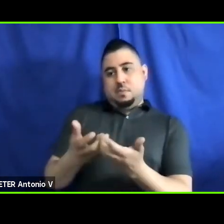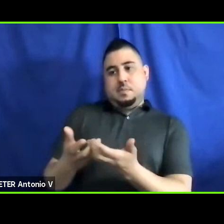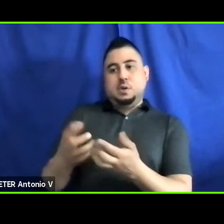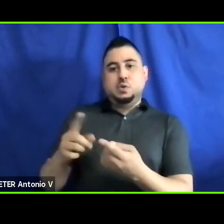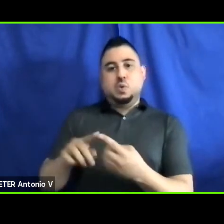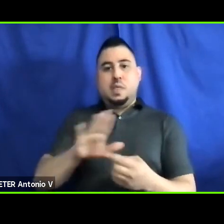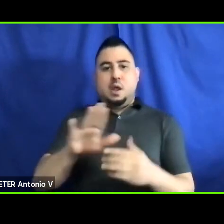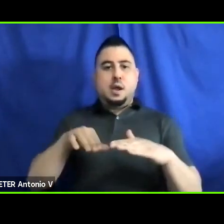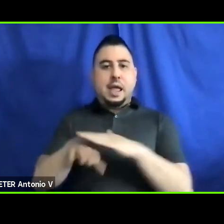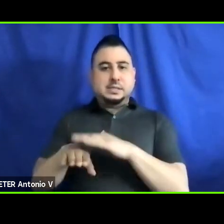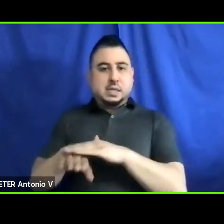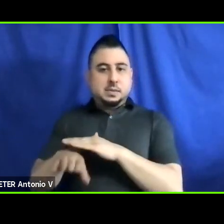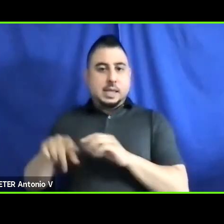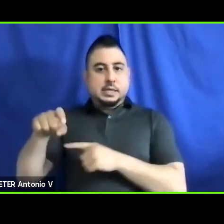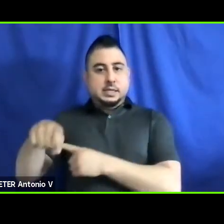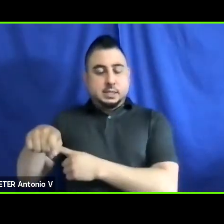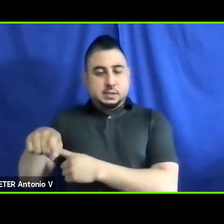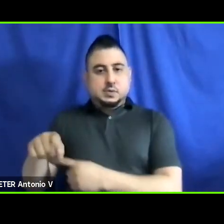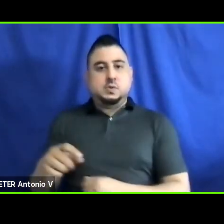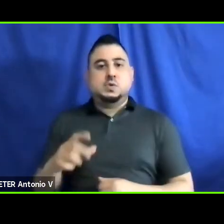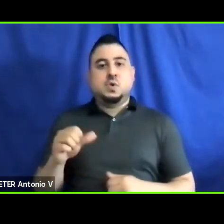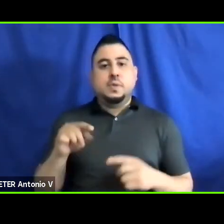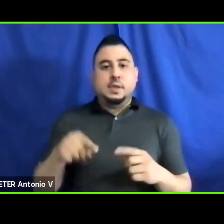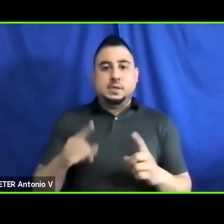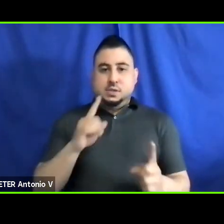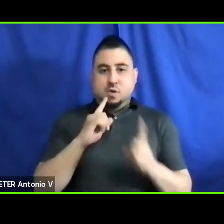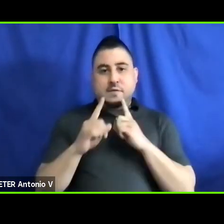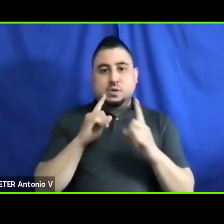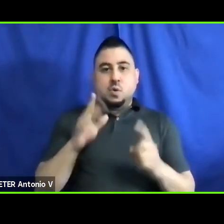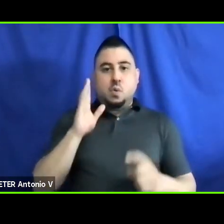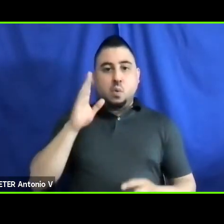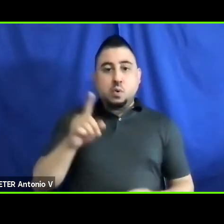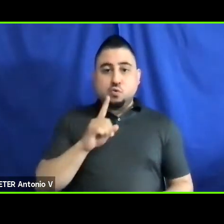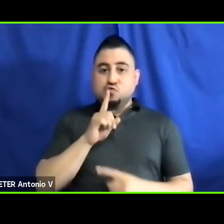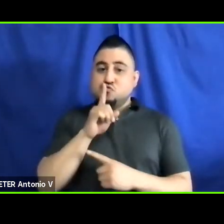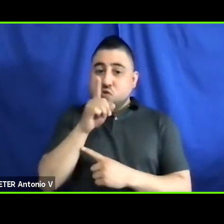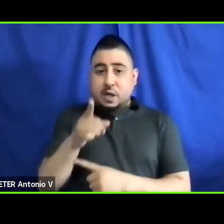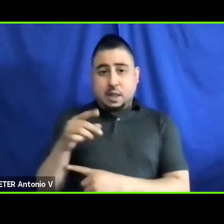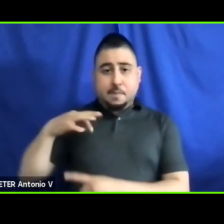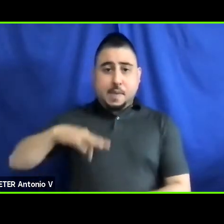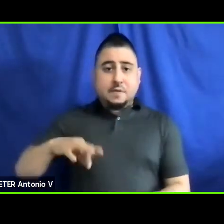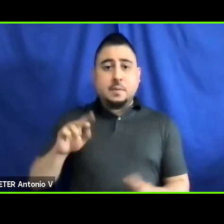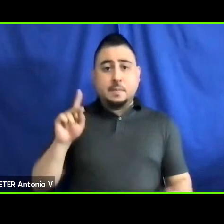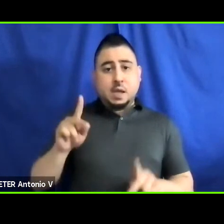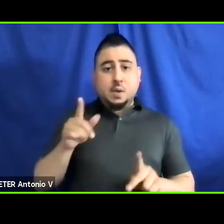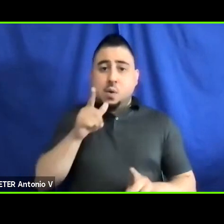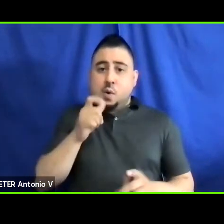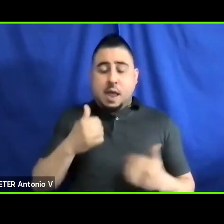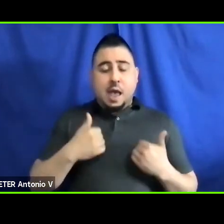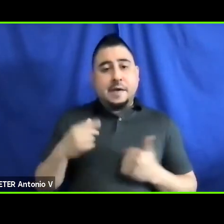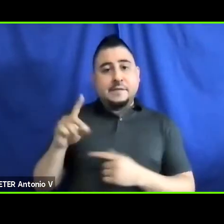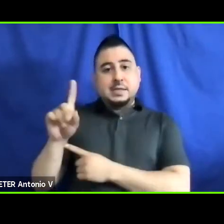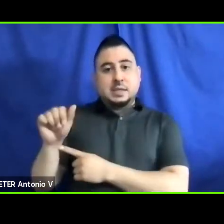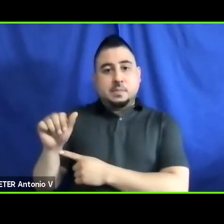all. This conversation would really benefit people with disabilities, the different barriers